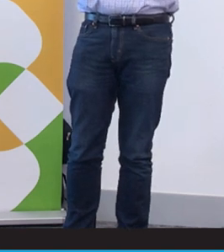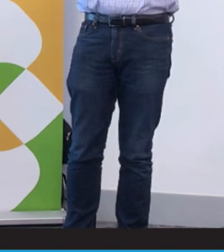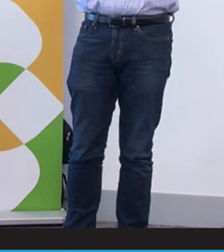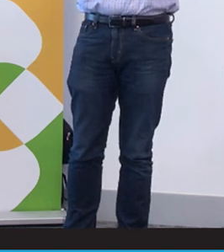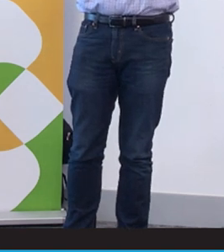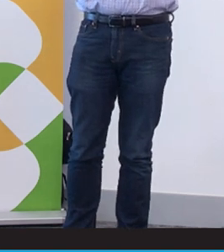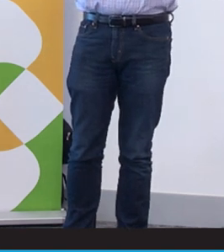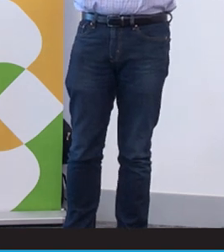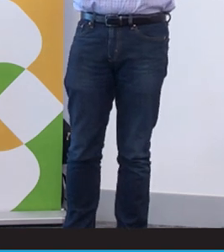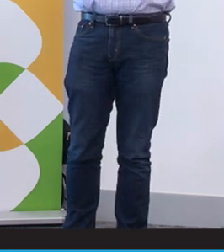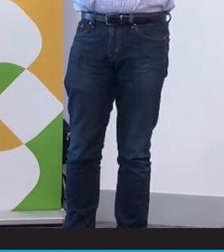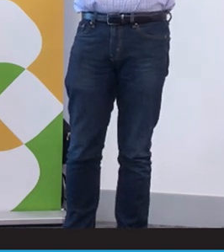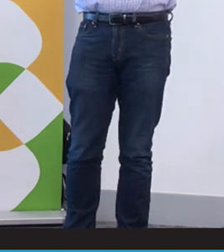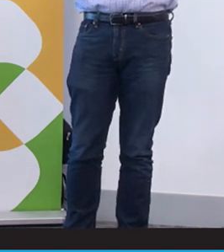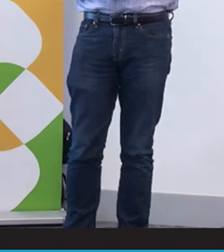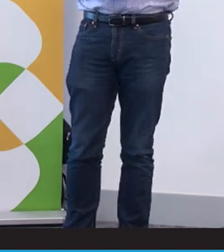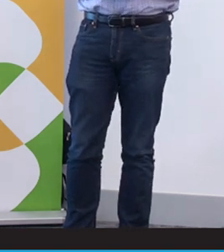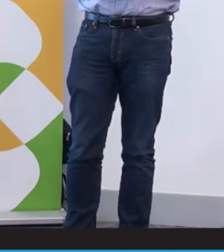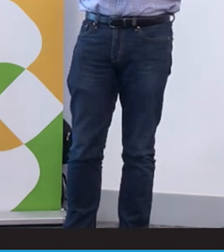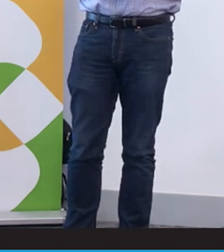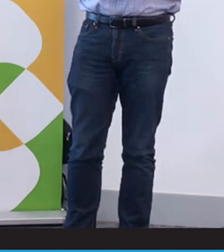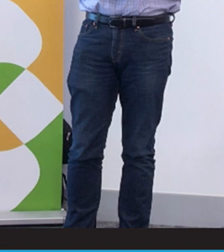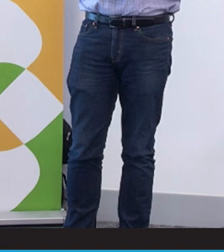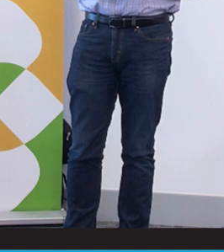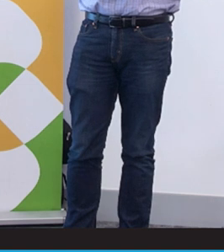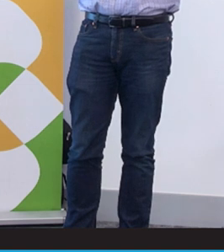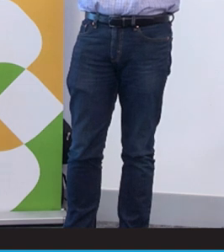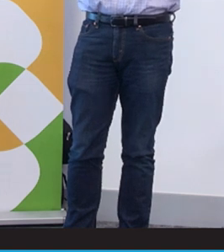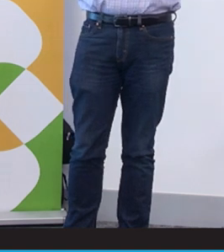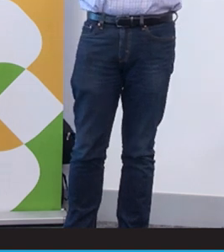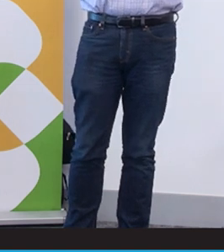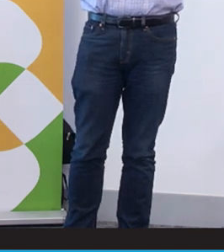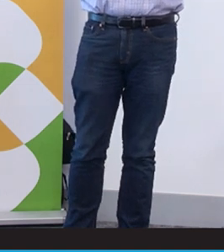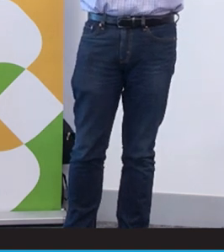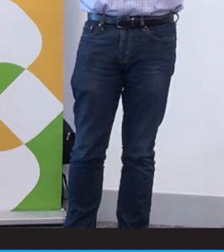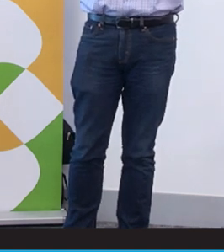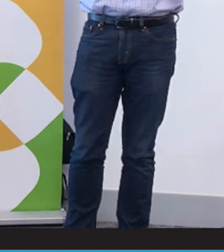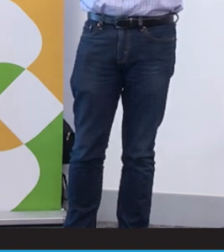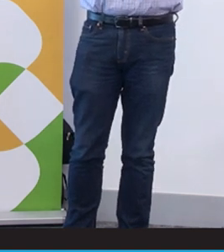there. But when it comes to barriers, it's really mostly just about communication. If